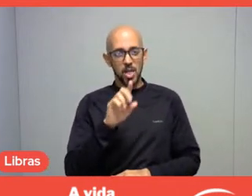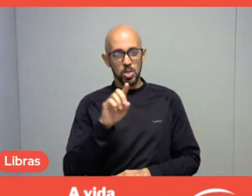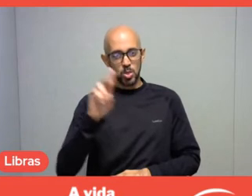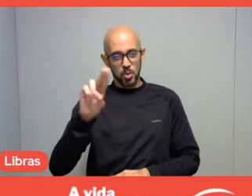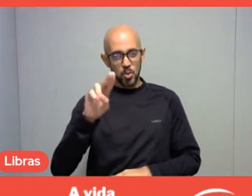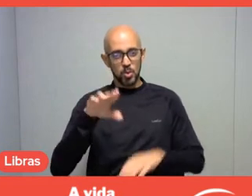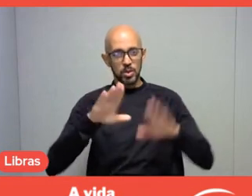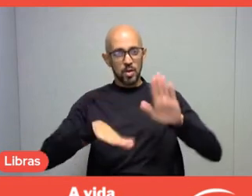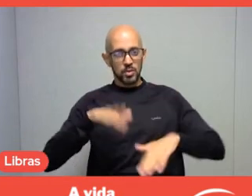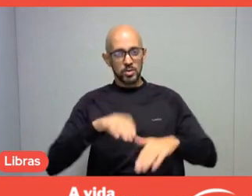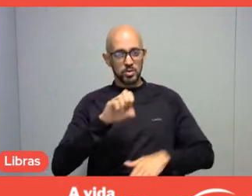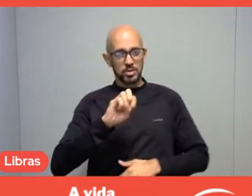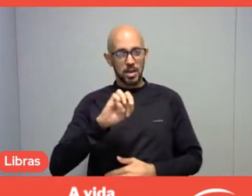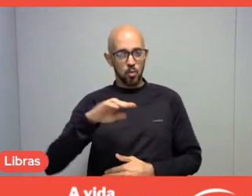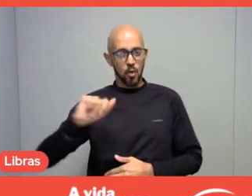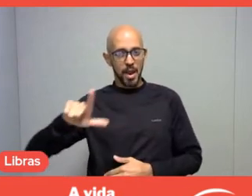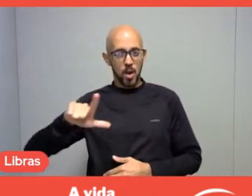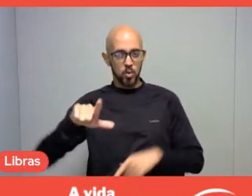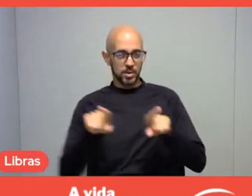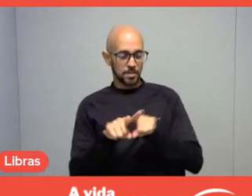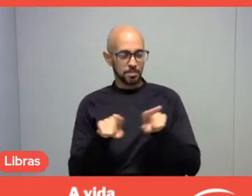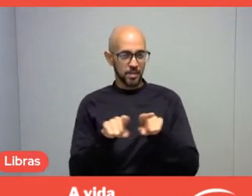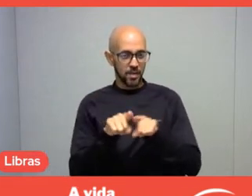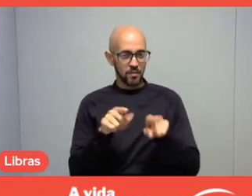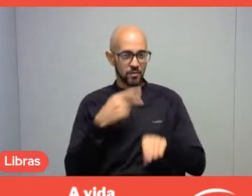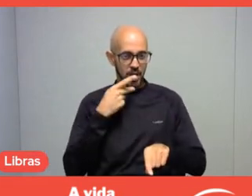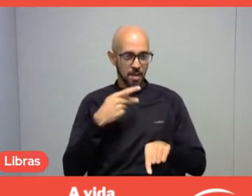I just want to remind you of the importance of World Leisure Day.